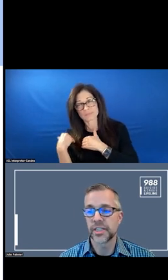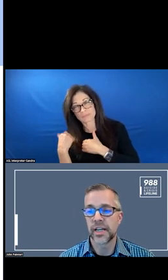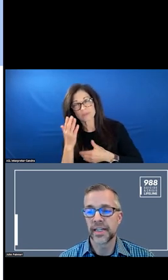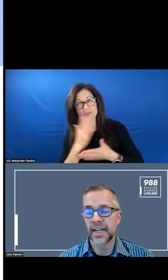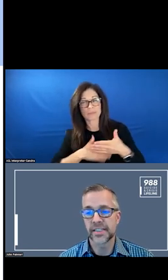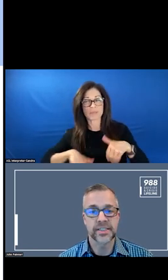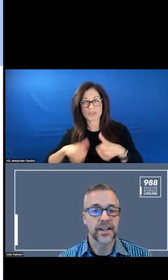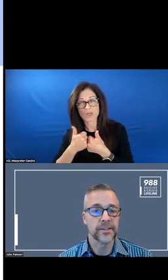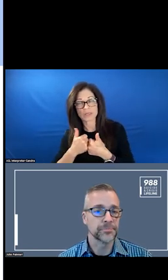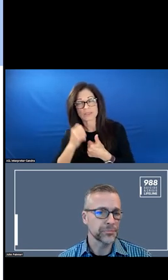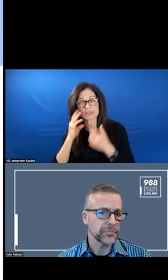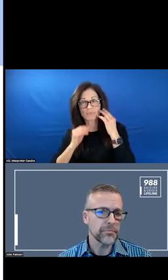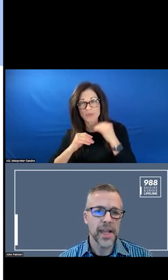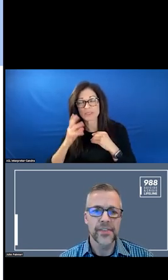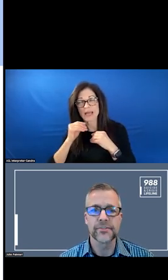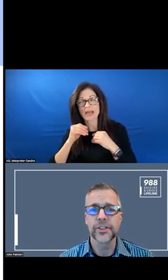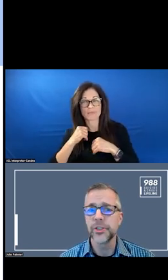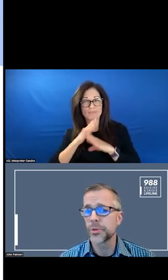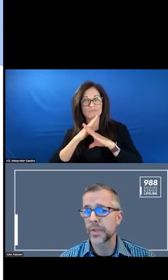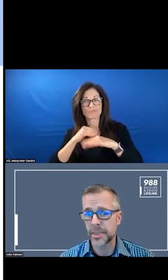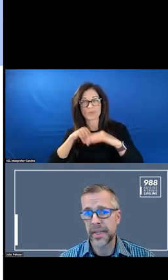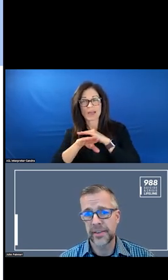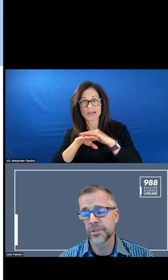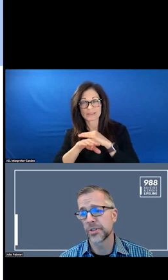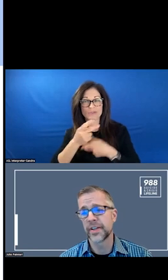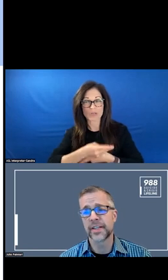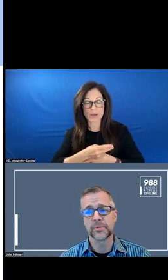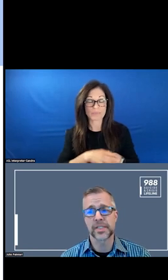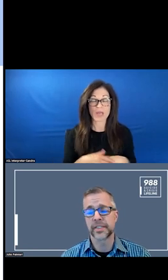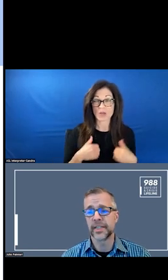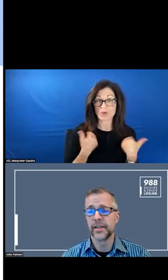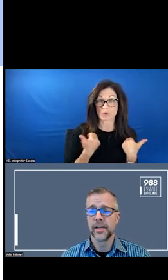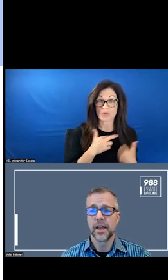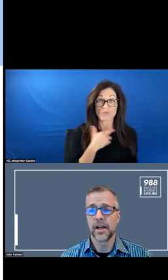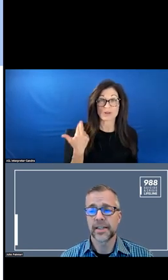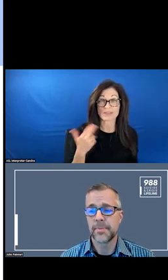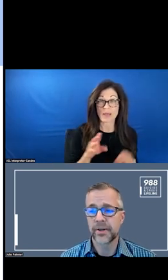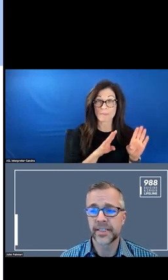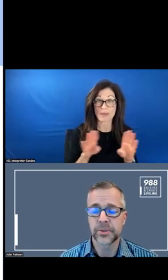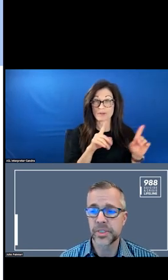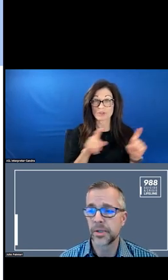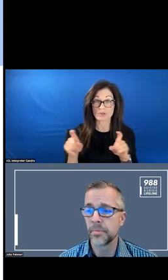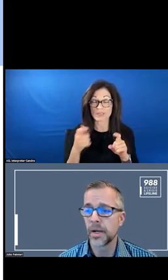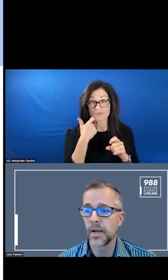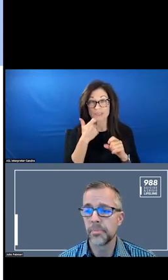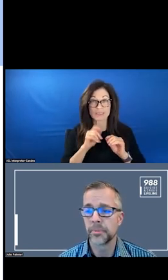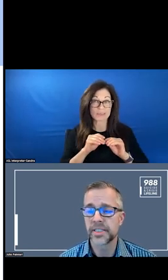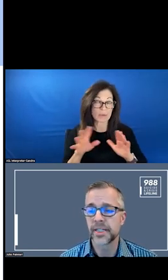AND I THINK THERE WAS YOUTH RISK BEHAVIOR SURVEYS AND PUBLICITY